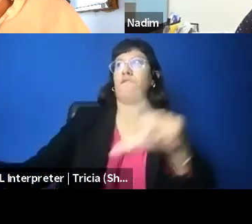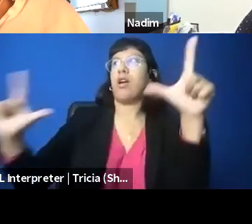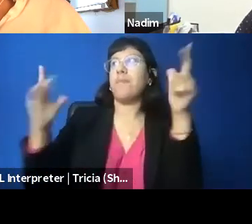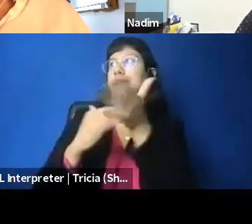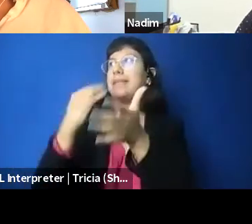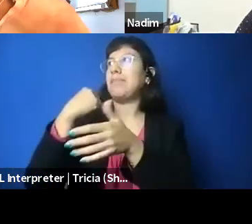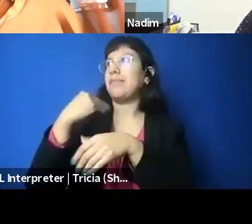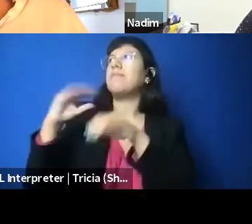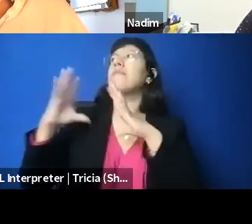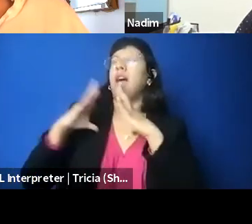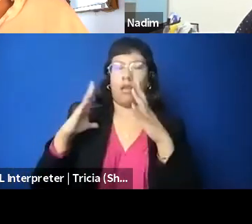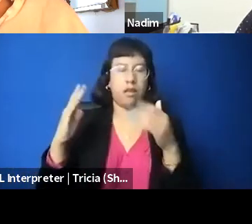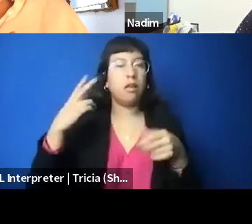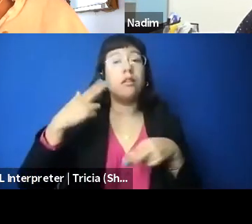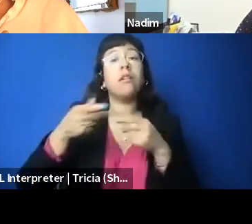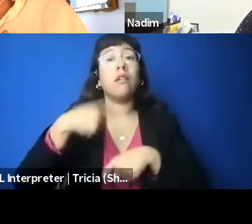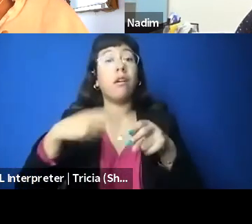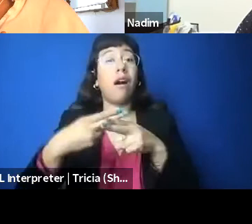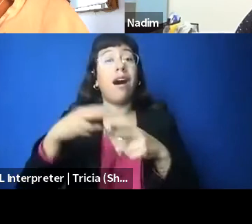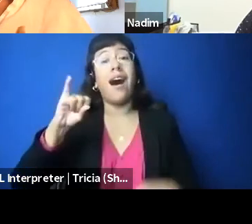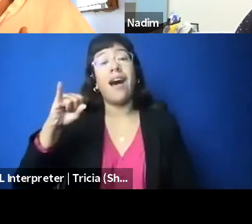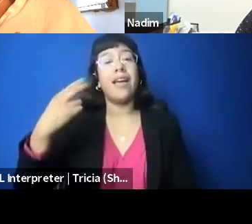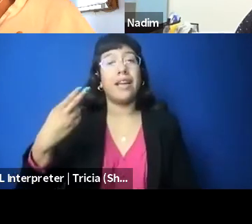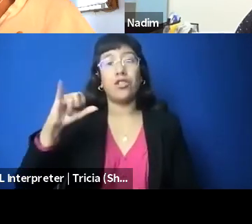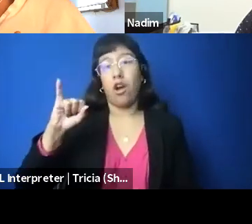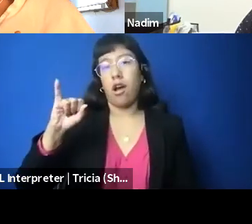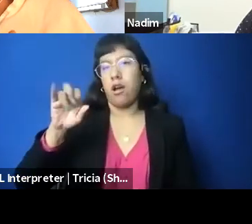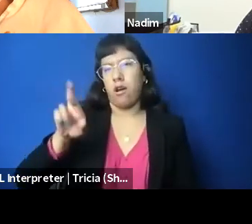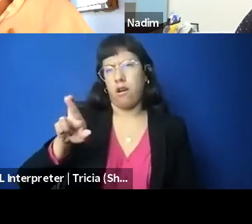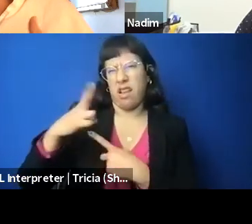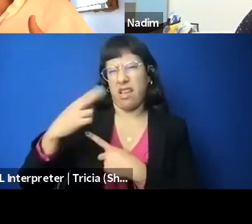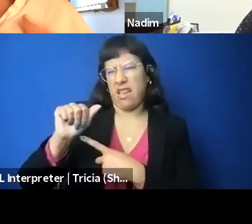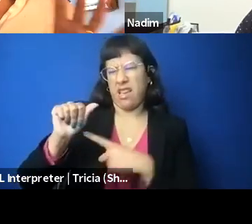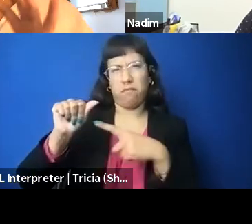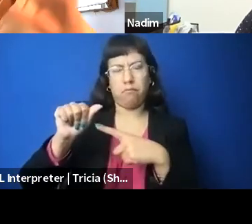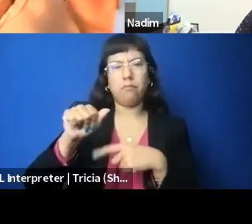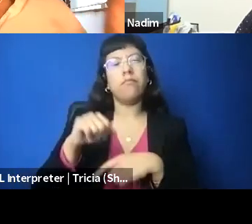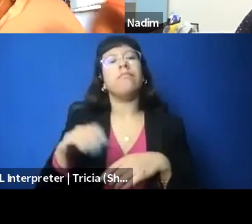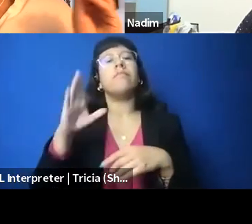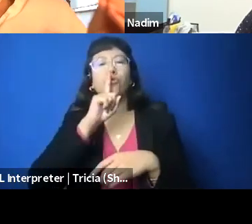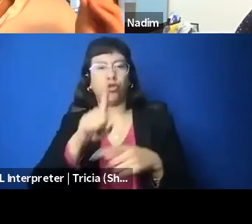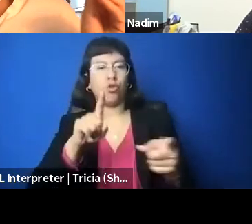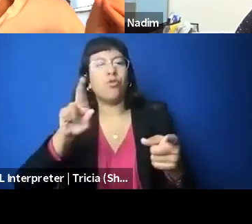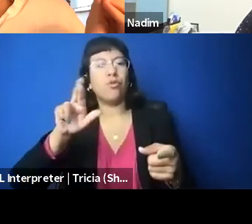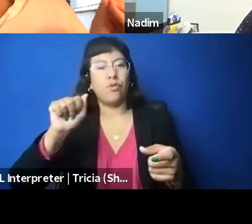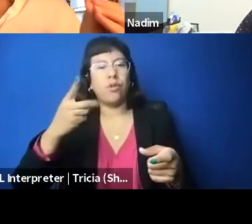I'm hoping Radhika can get into that a little bit more. And so that's kind of one way in which this is done. So we're seeing, you know,